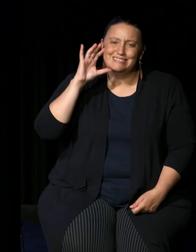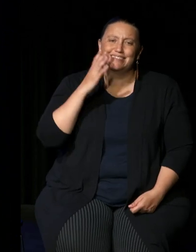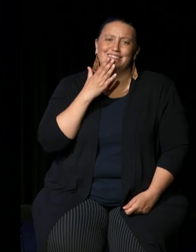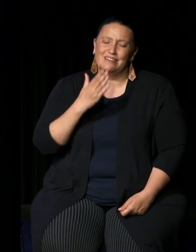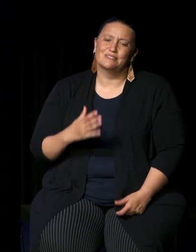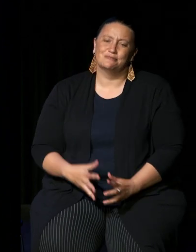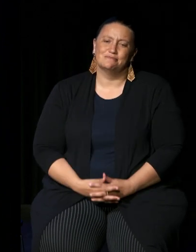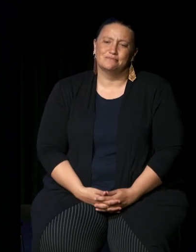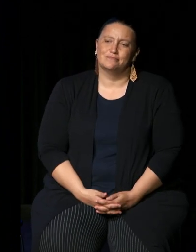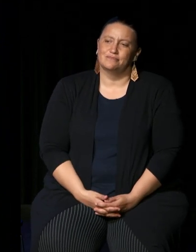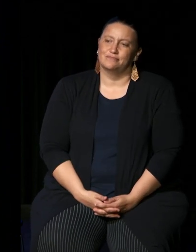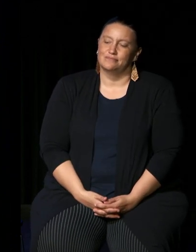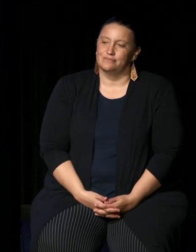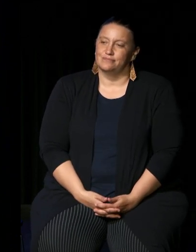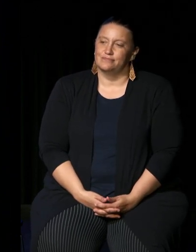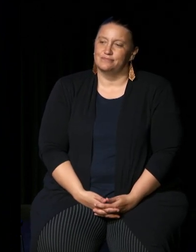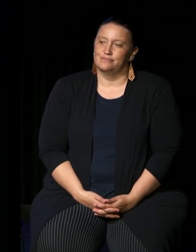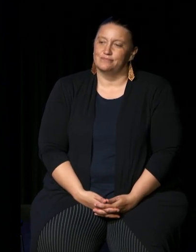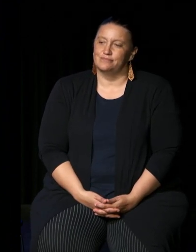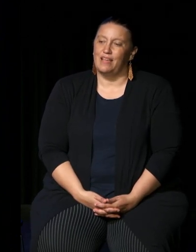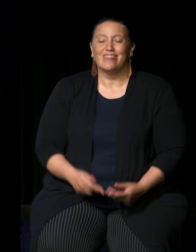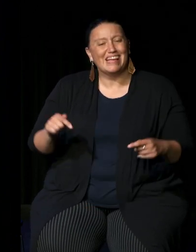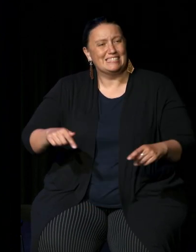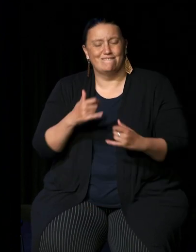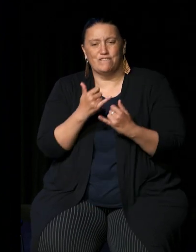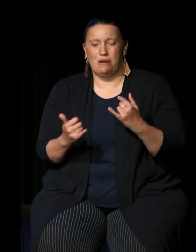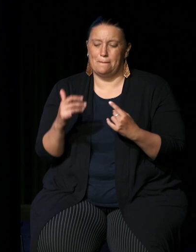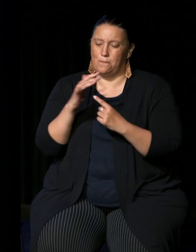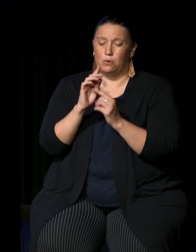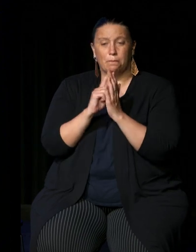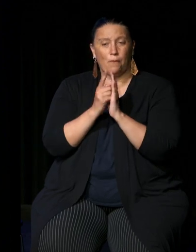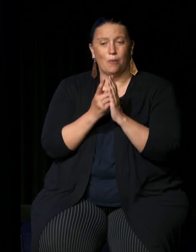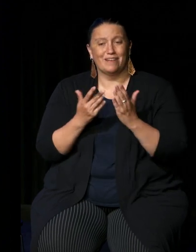uh have a conversation about this very important moment that we're in right now in this country